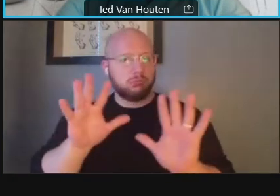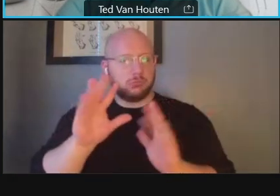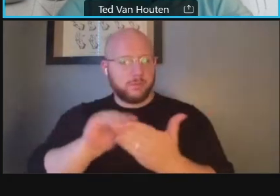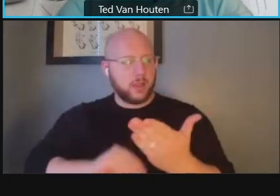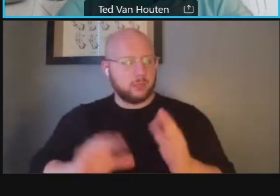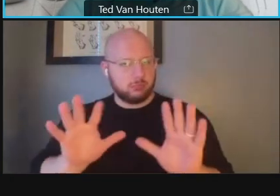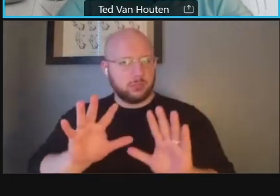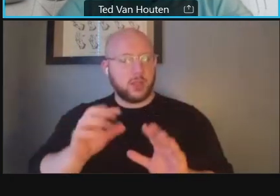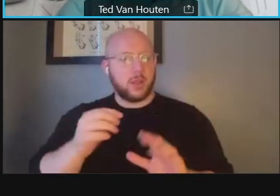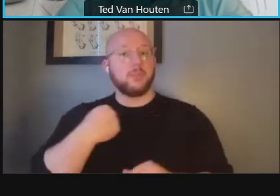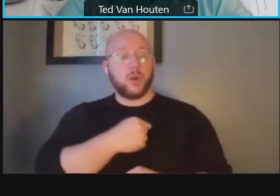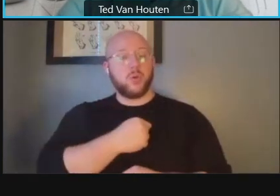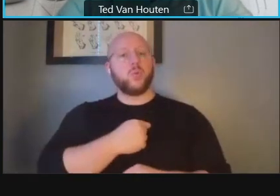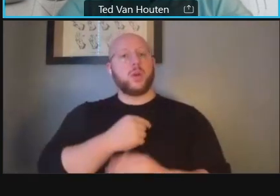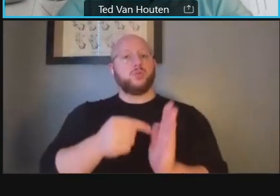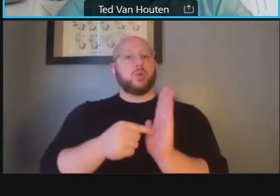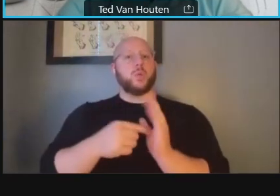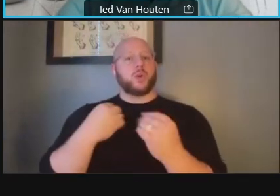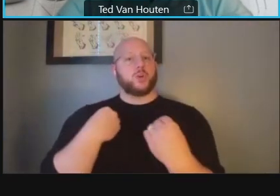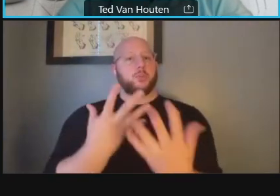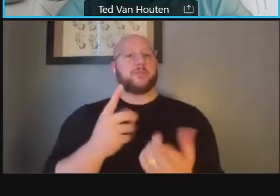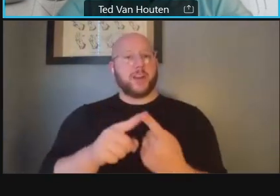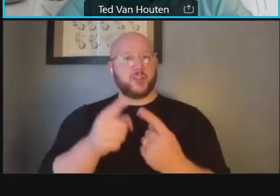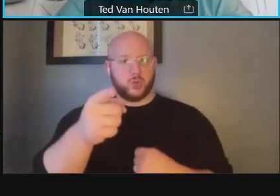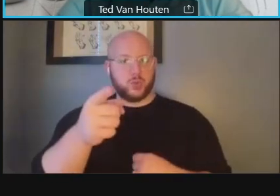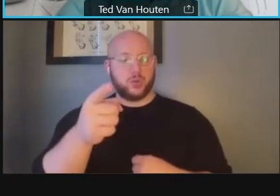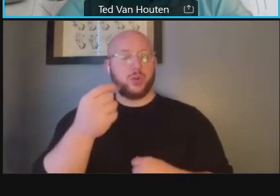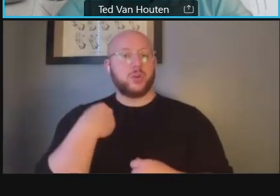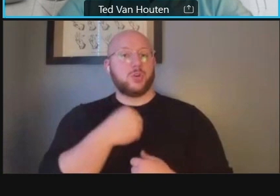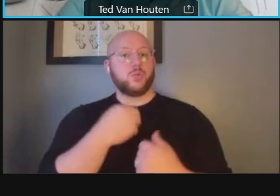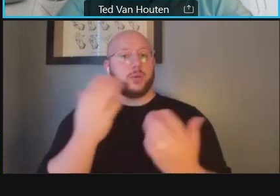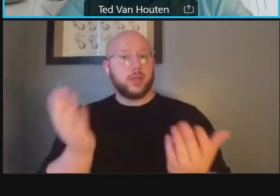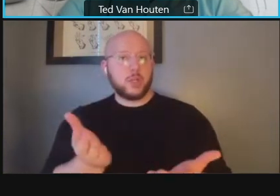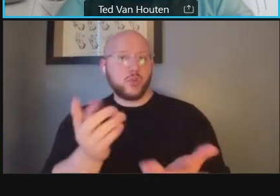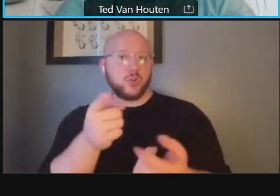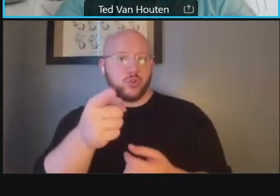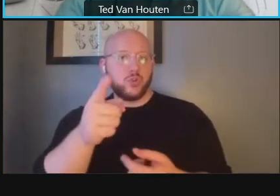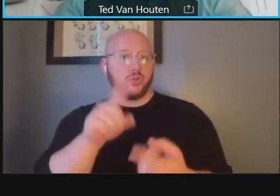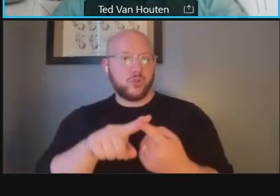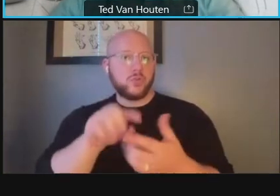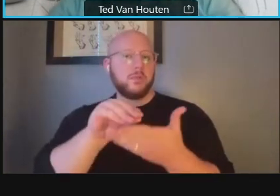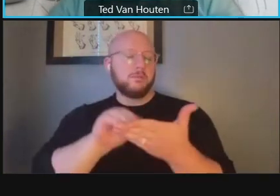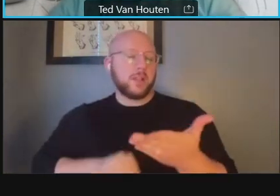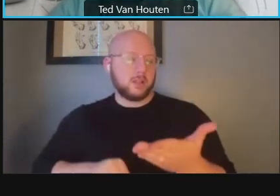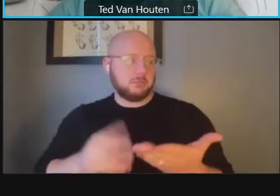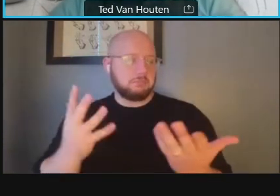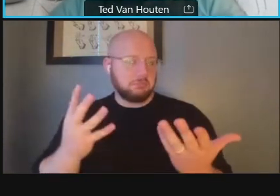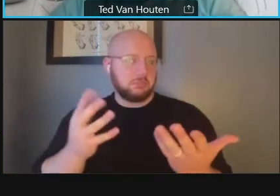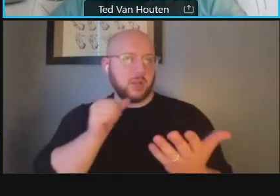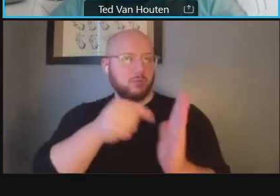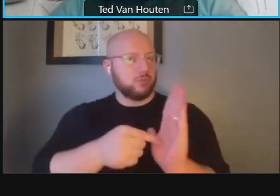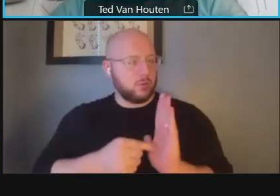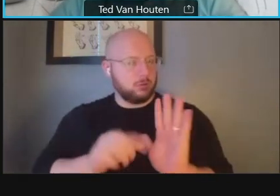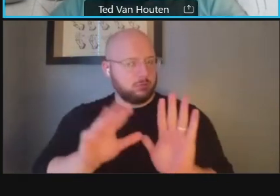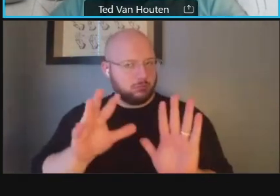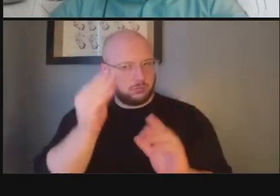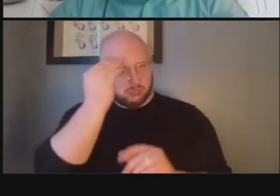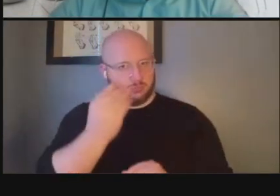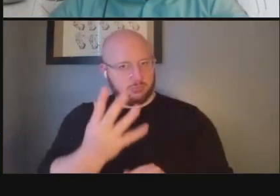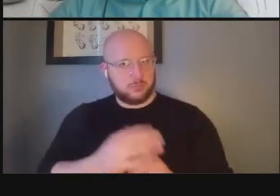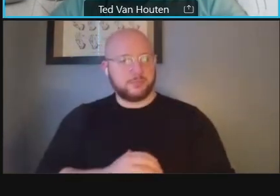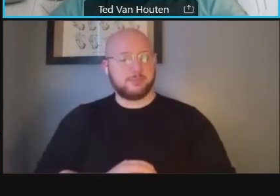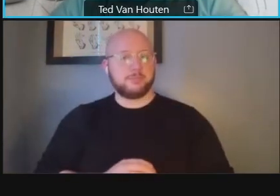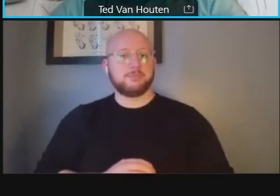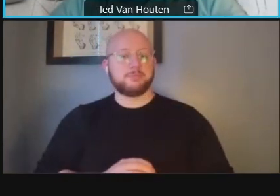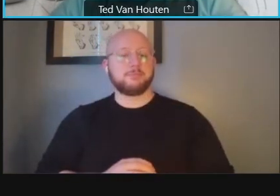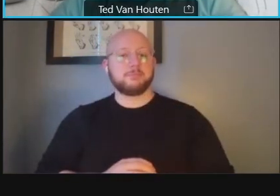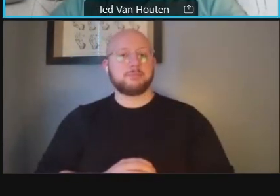required to provide it to you and uh we encourage you to to fill that out um so i think that's it so